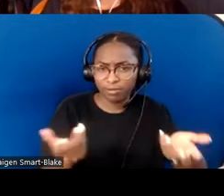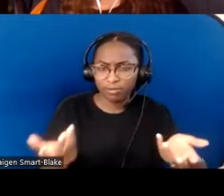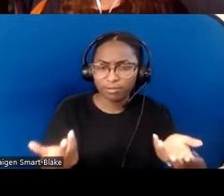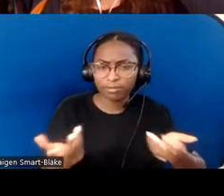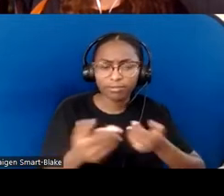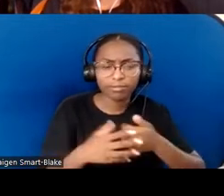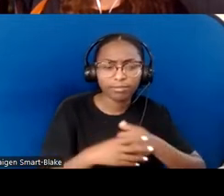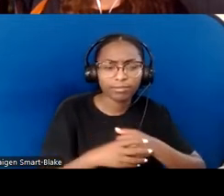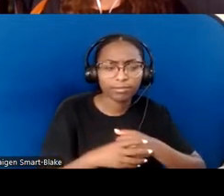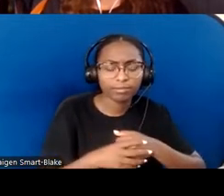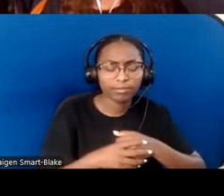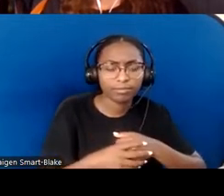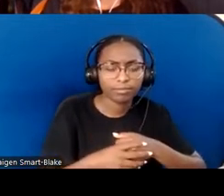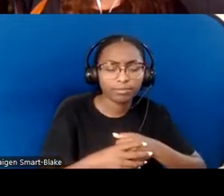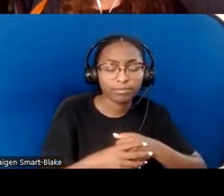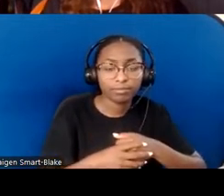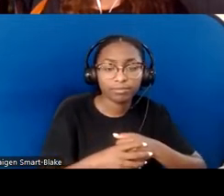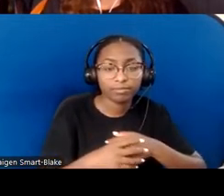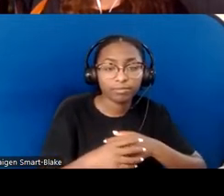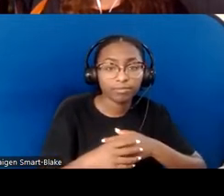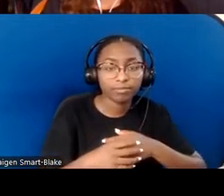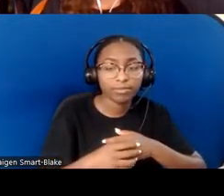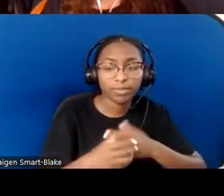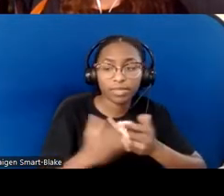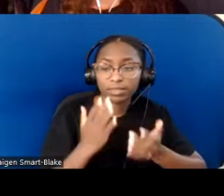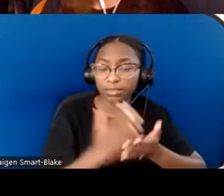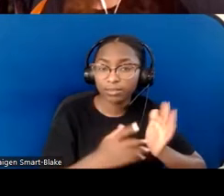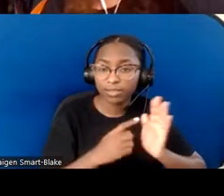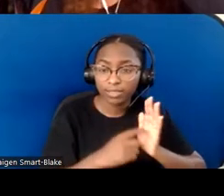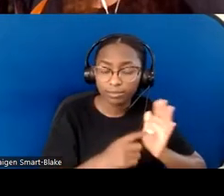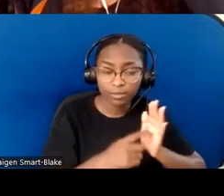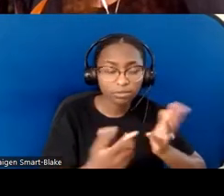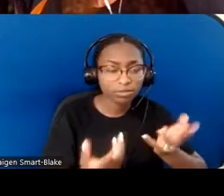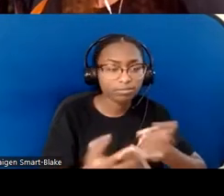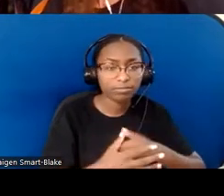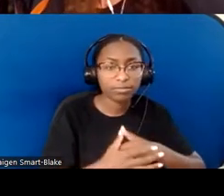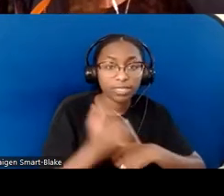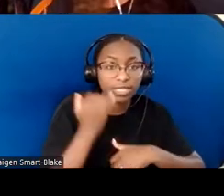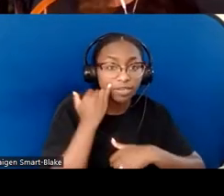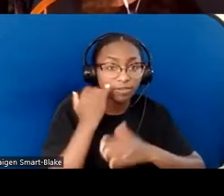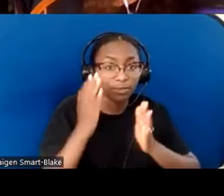Examples that were brought up in the questions would be someone who needs bright lights because they have low vision,